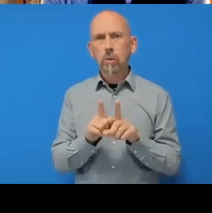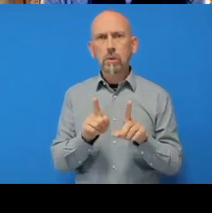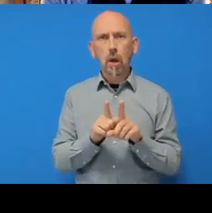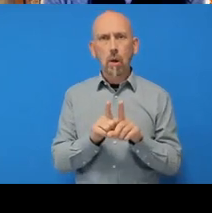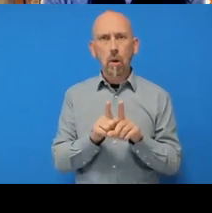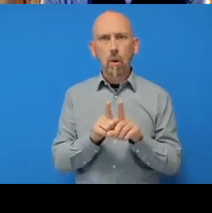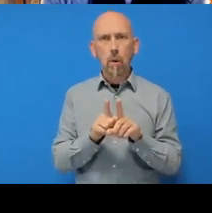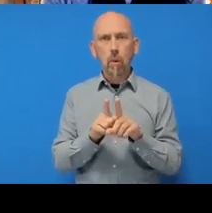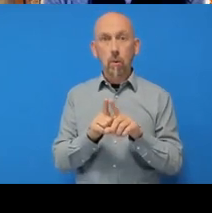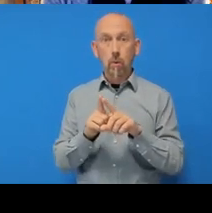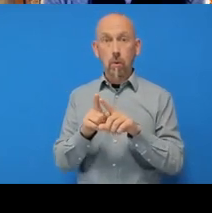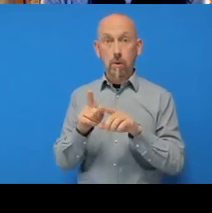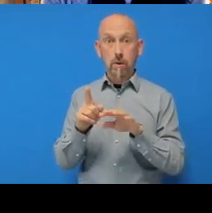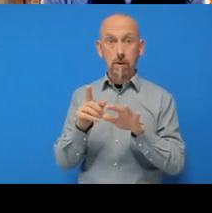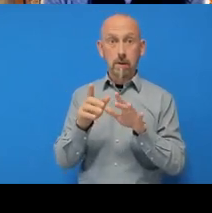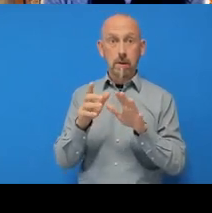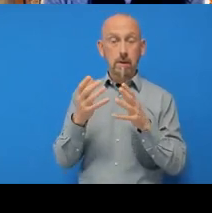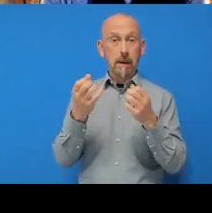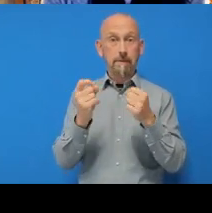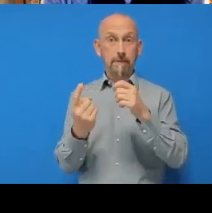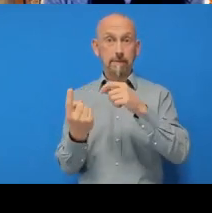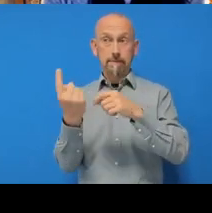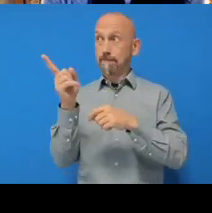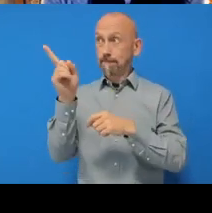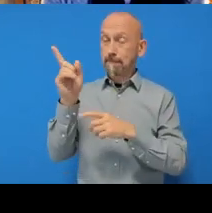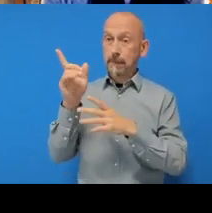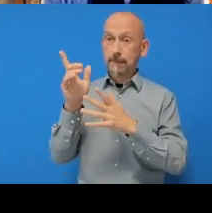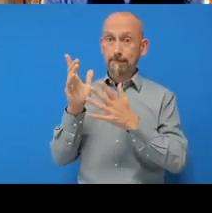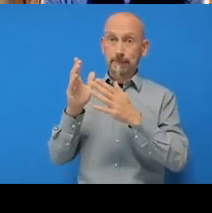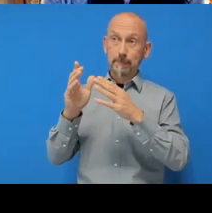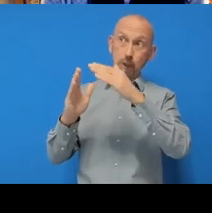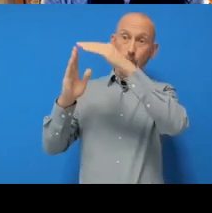that here over here in the top-right, I’ve now got this ‘Git’